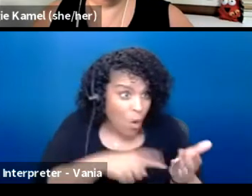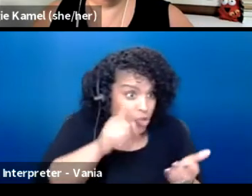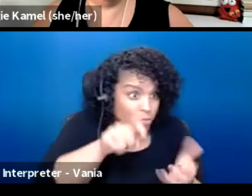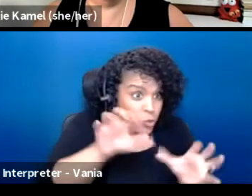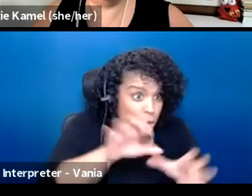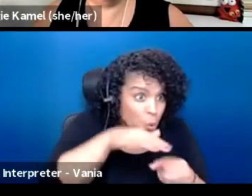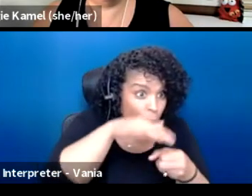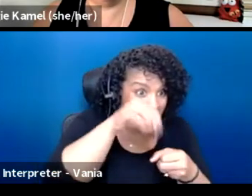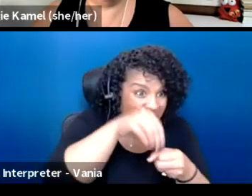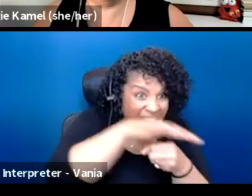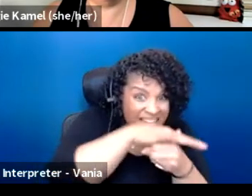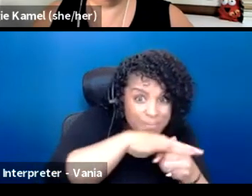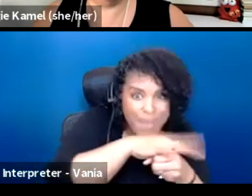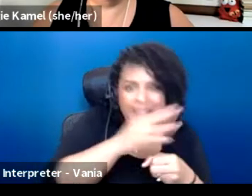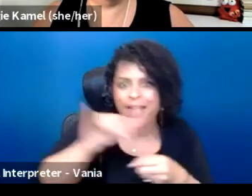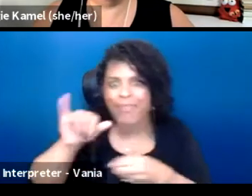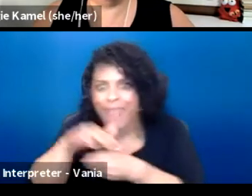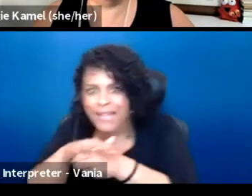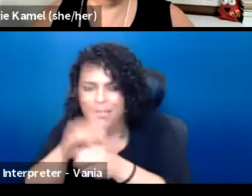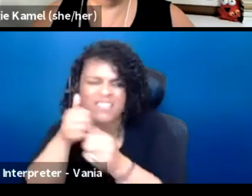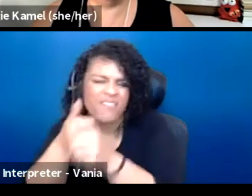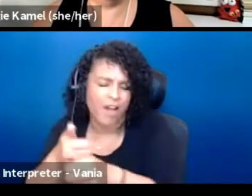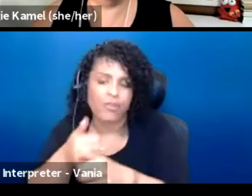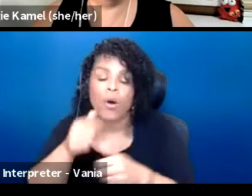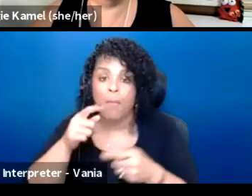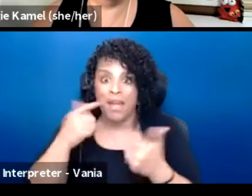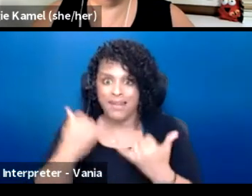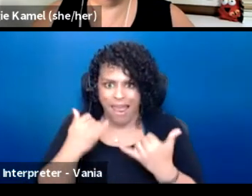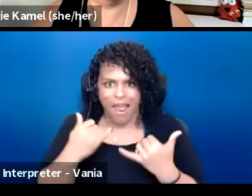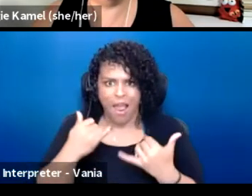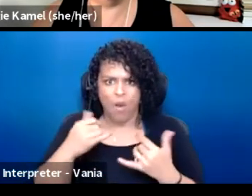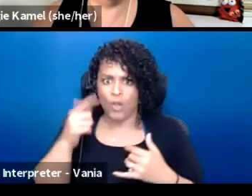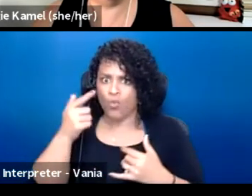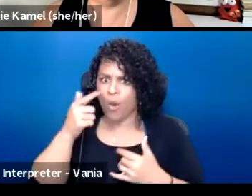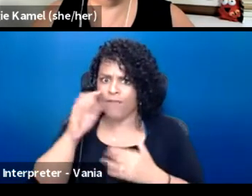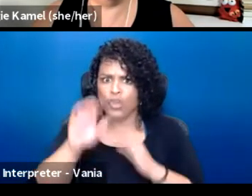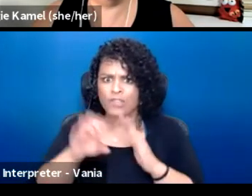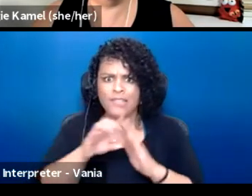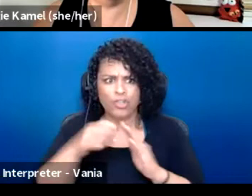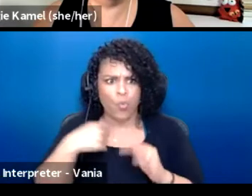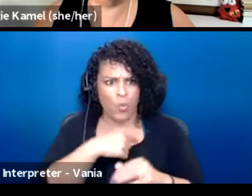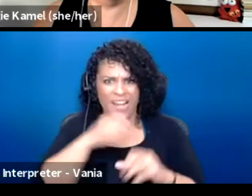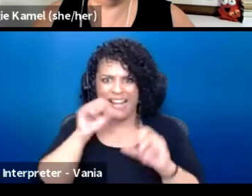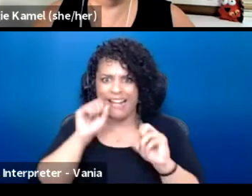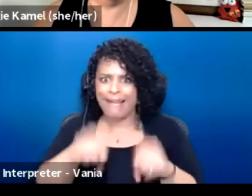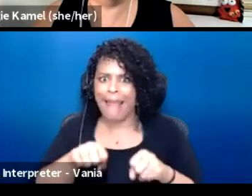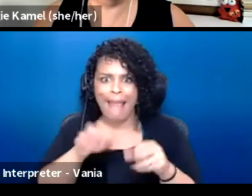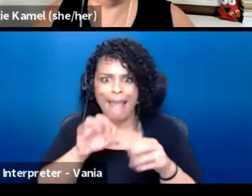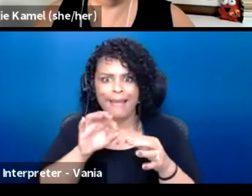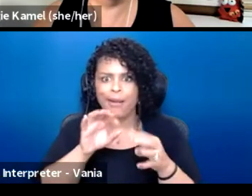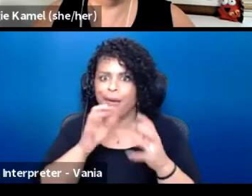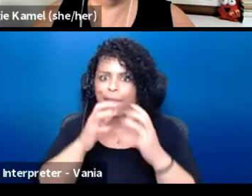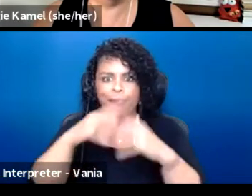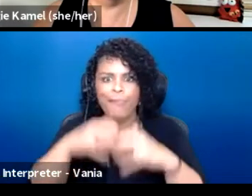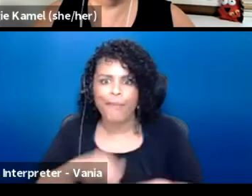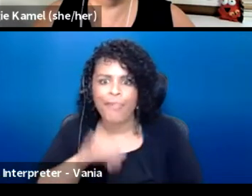in that space. But we are getting into a space in the 21st century or we're starting to look at how to deconstruct that. We talk about this in terms of the gender binary,